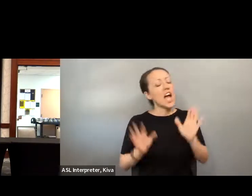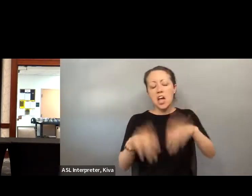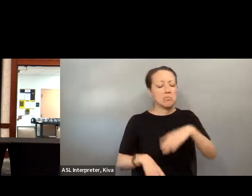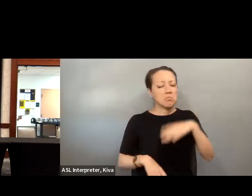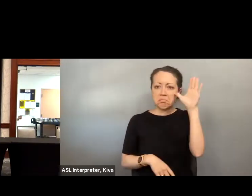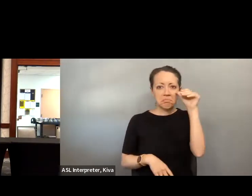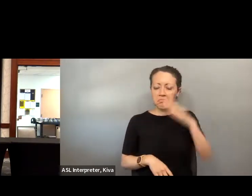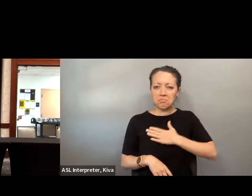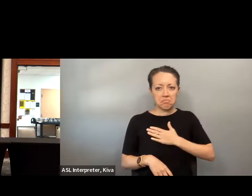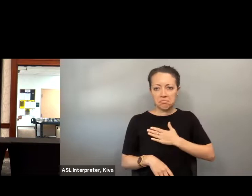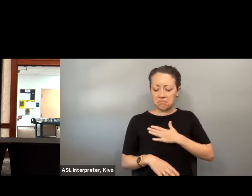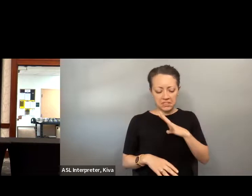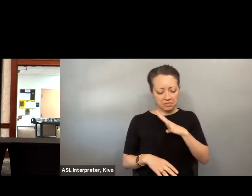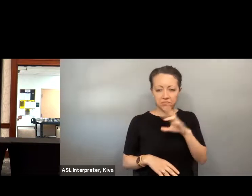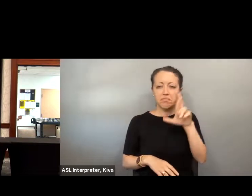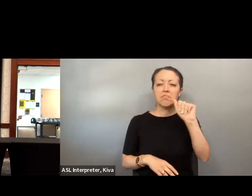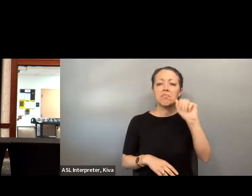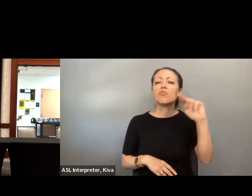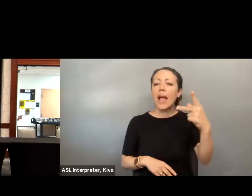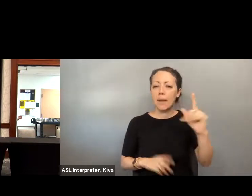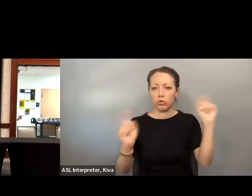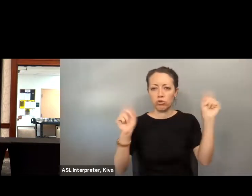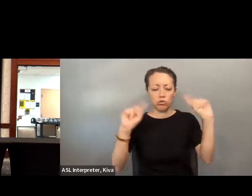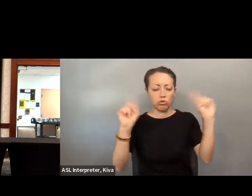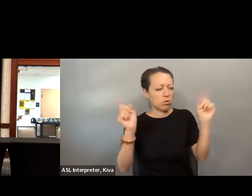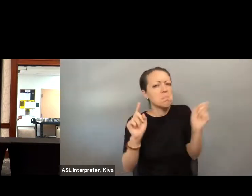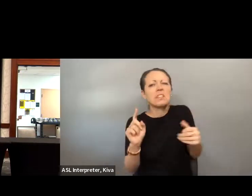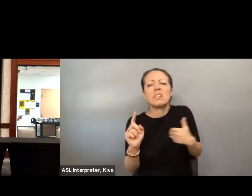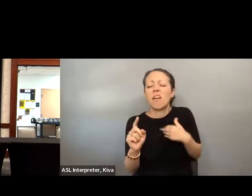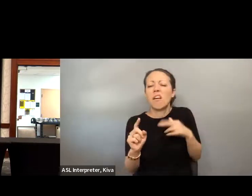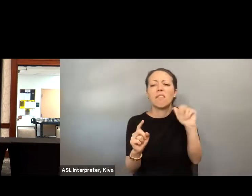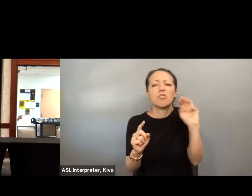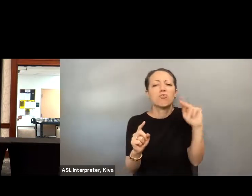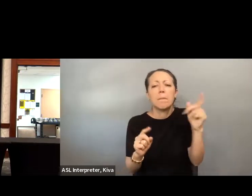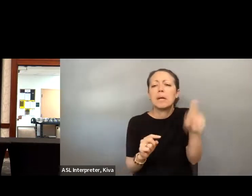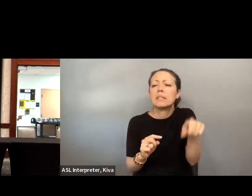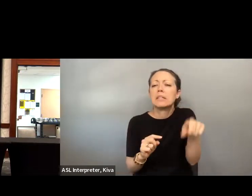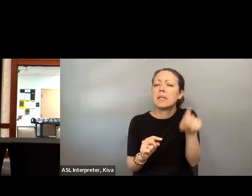Government So my chair and I weren't particularly thrilled with the site of the stairs. and I weren't particularly thrilled with the sight of the But I would convince that be a ramp. There must be a way to access the side entrance.